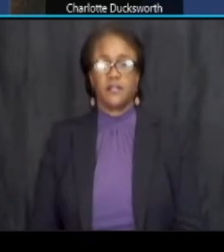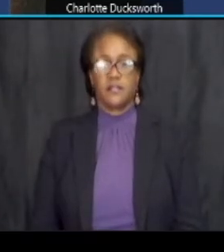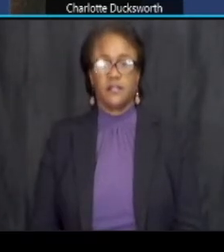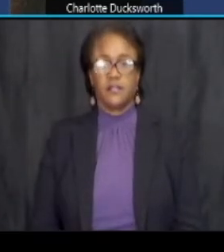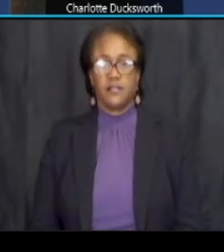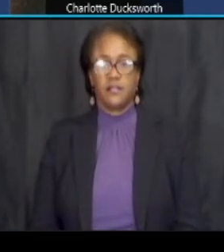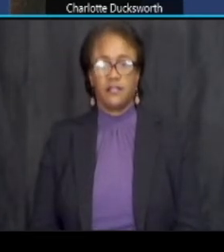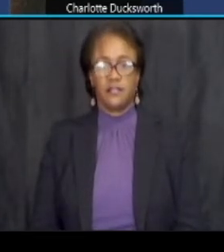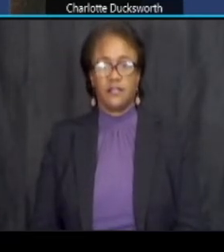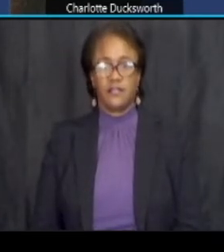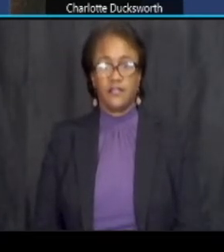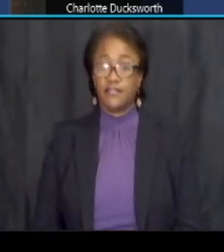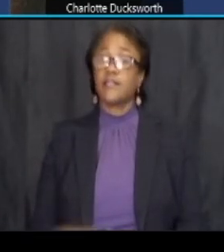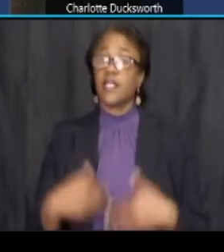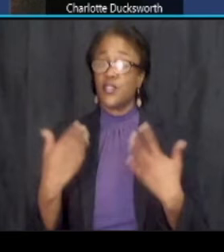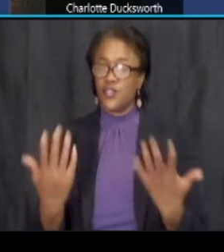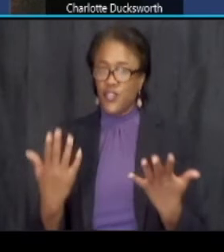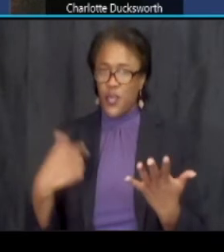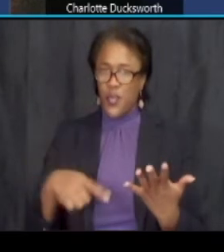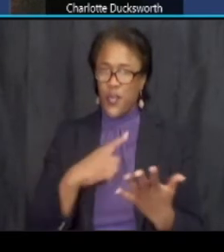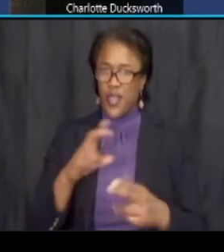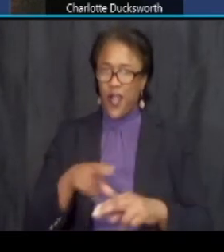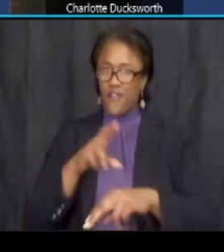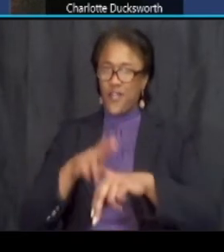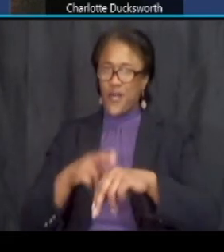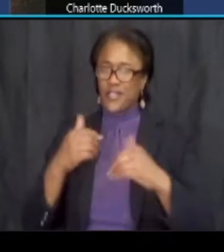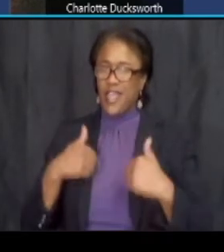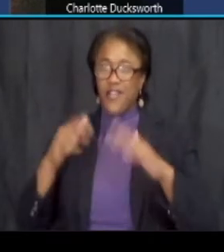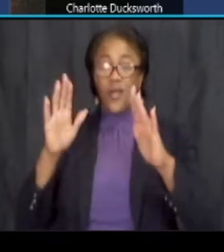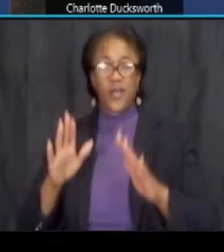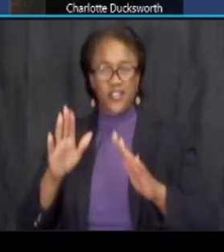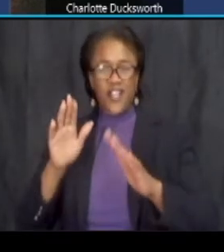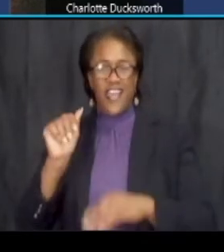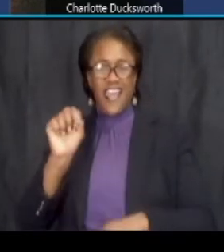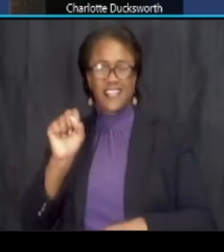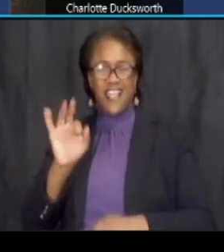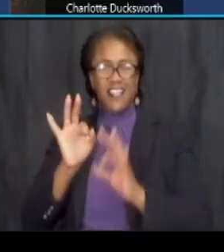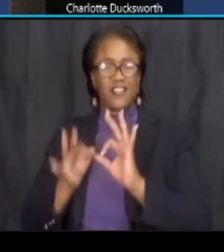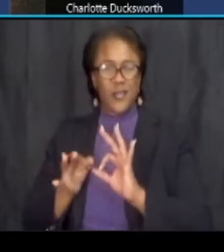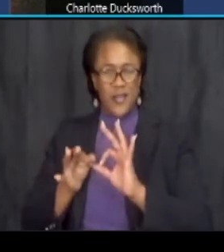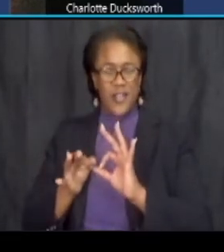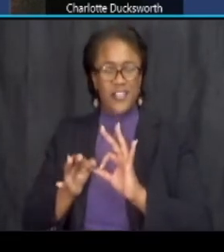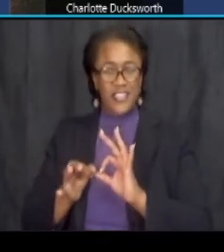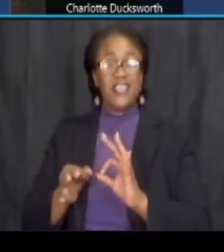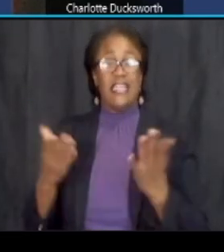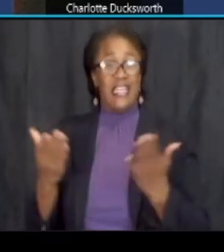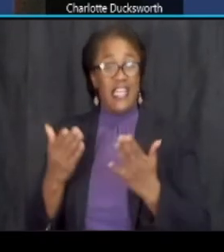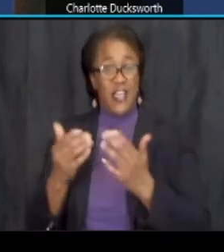um and so we are of course have our wonderful asl interpreters um that are here with us this evening